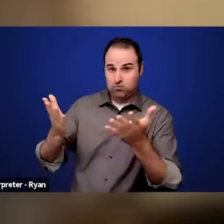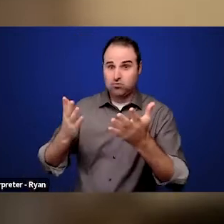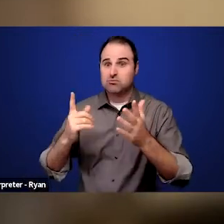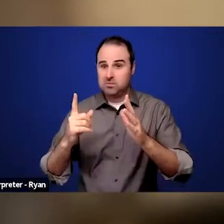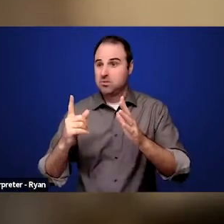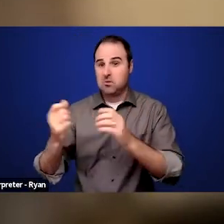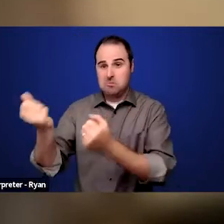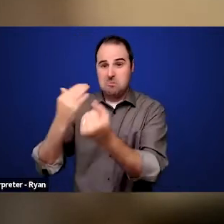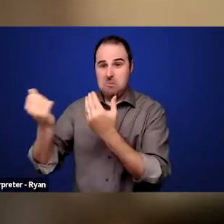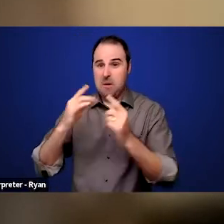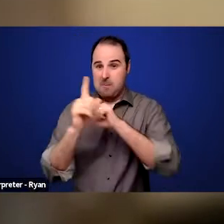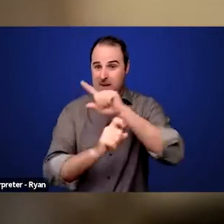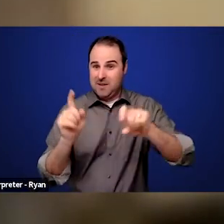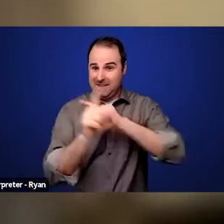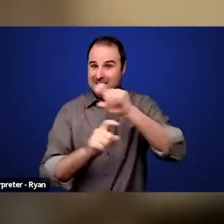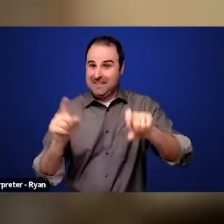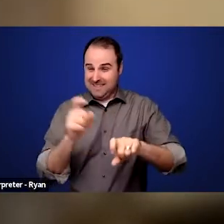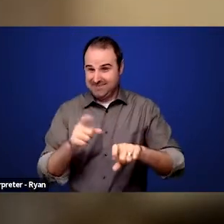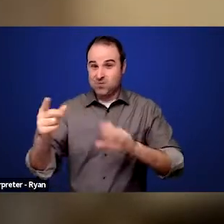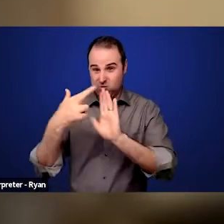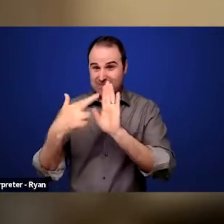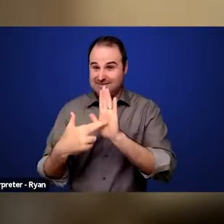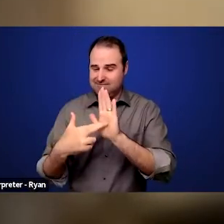So we really appreciate that and have tried to synthesize them and put them